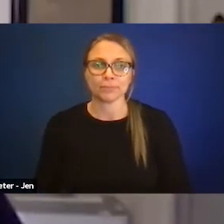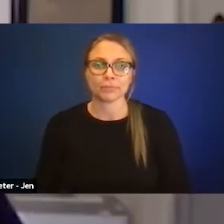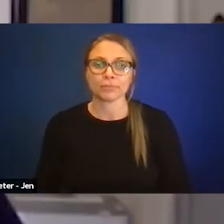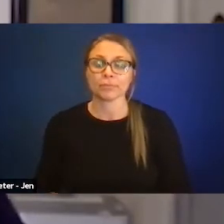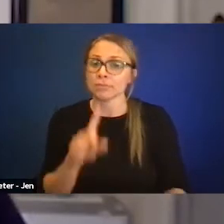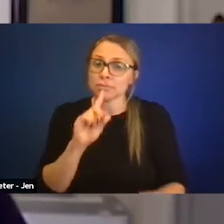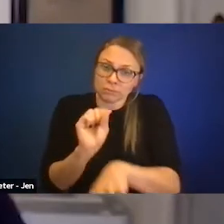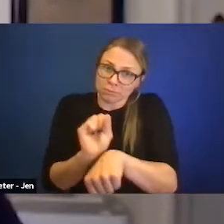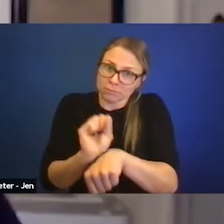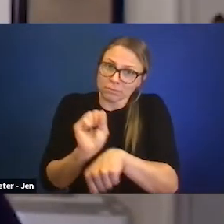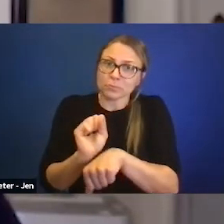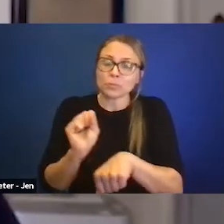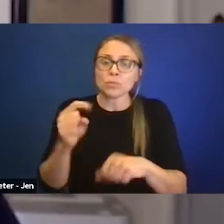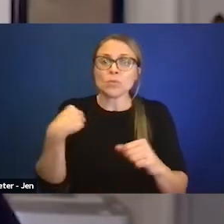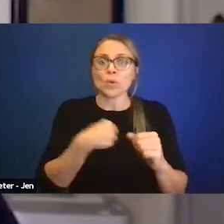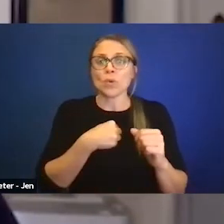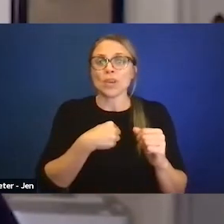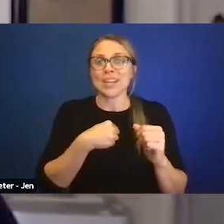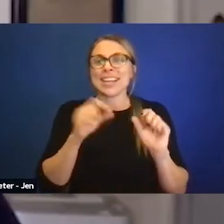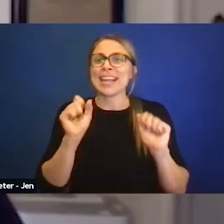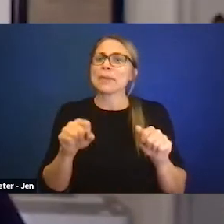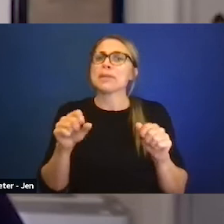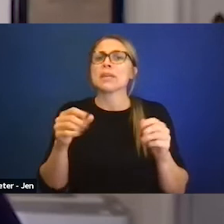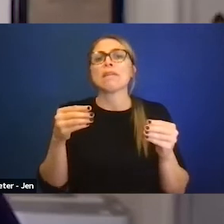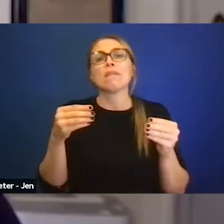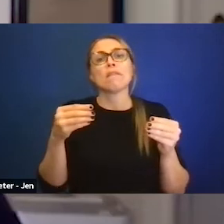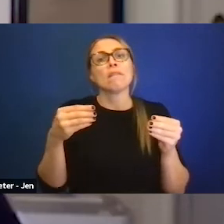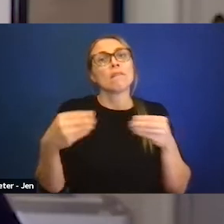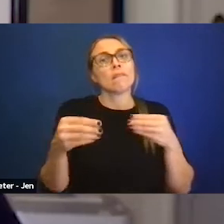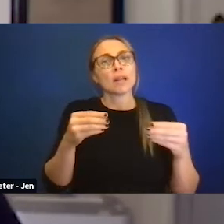we can be a pretty flexible group